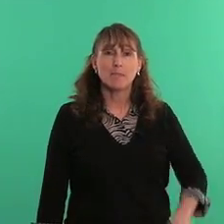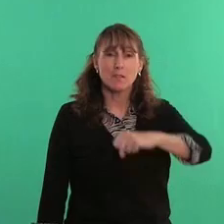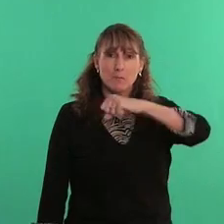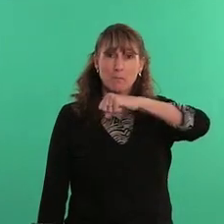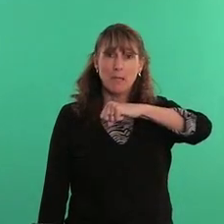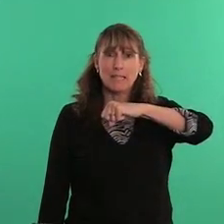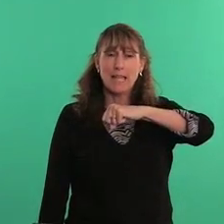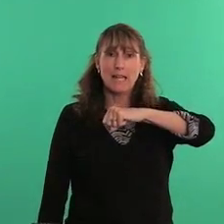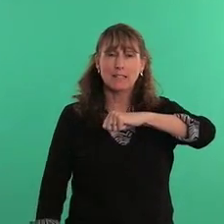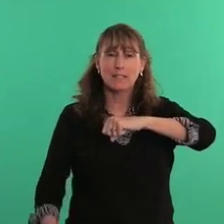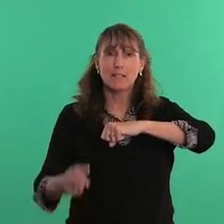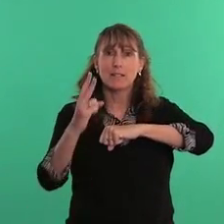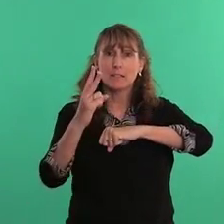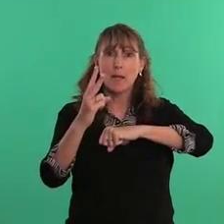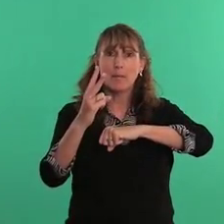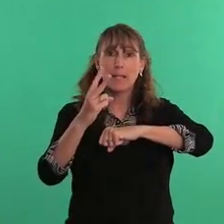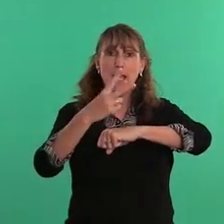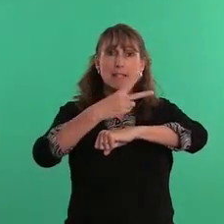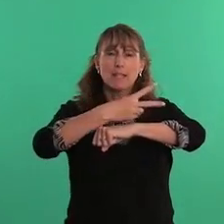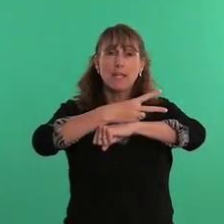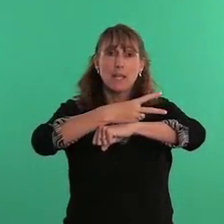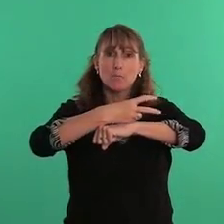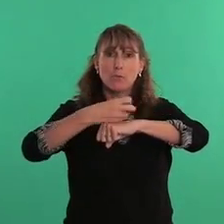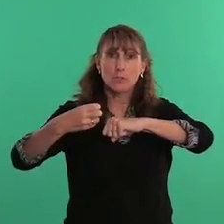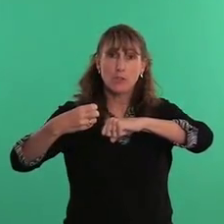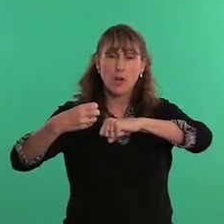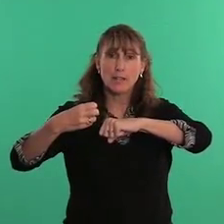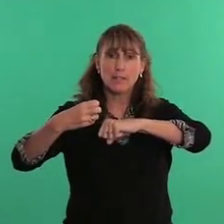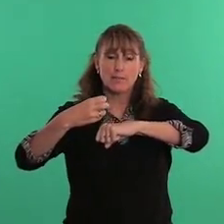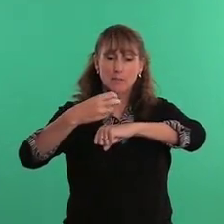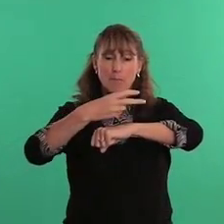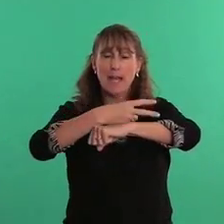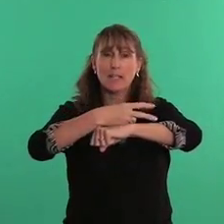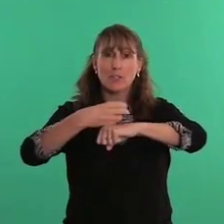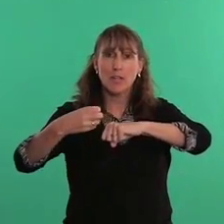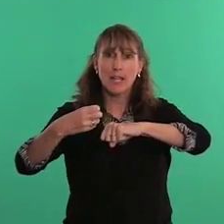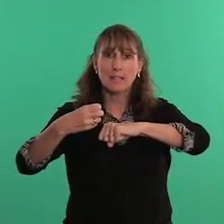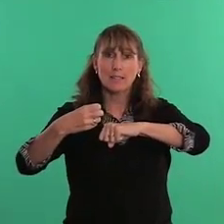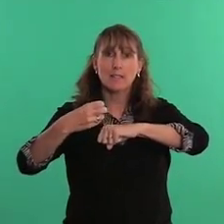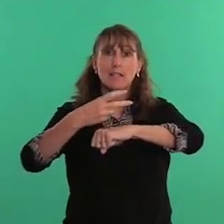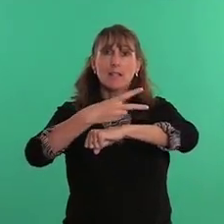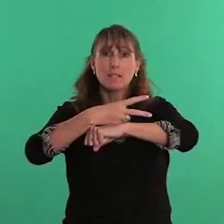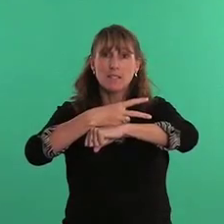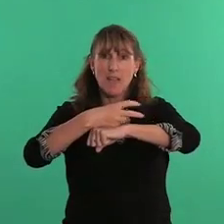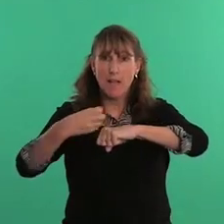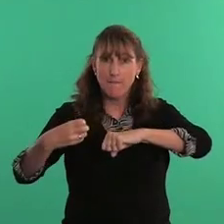base hand, dominant hand and move it across the, the back of your hand - tough -